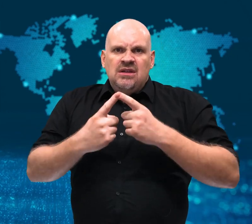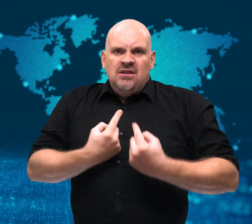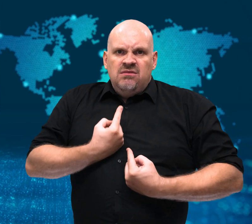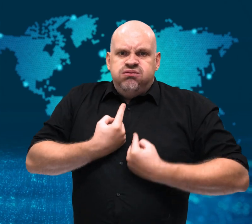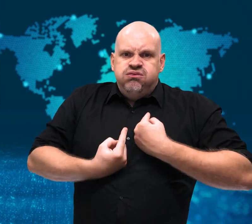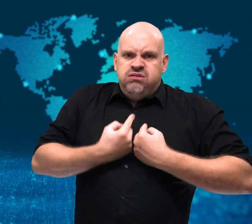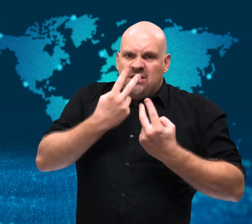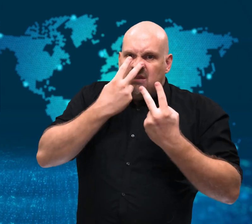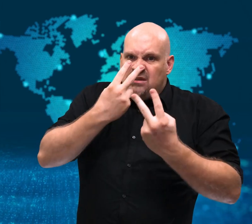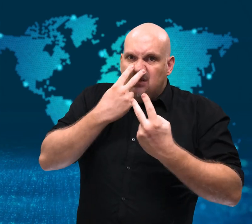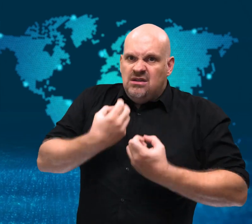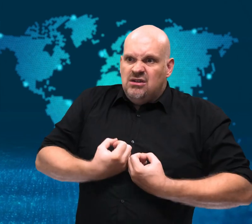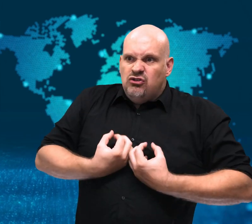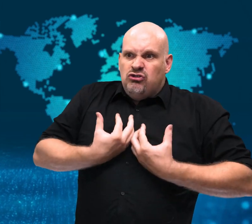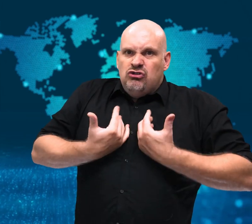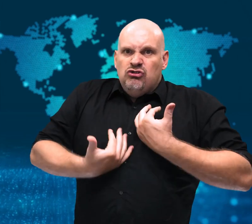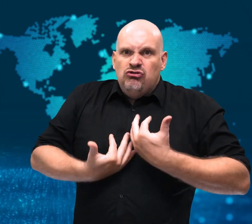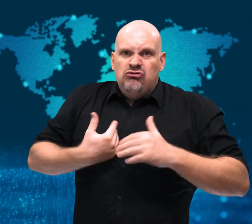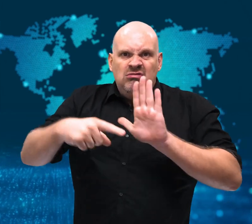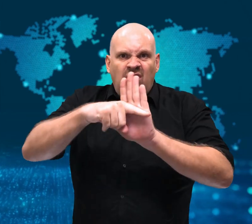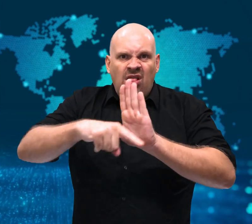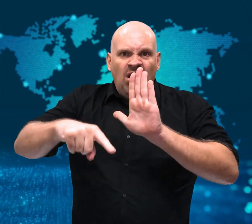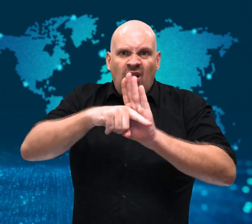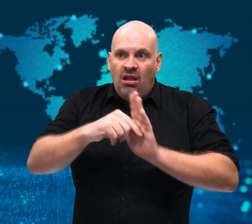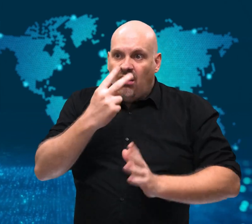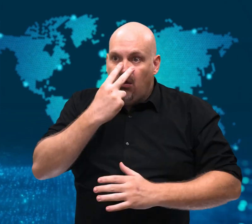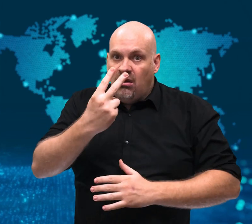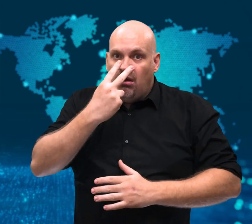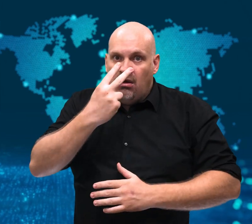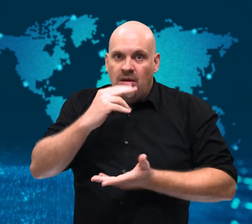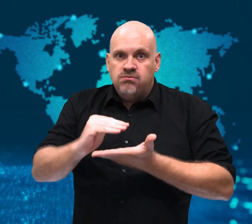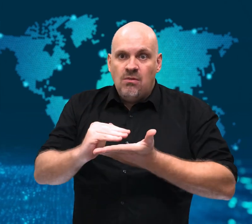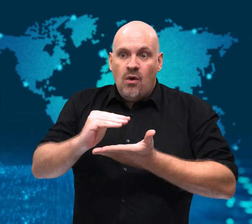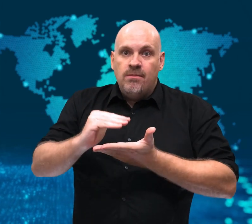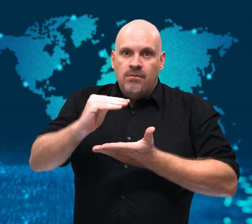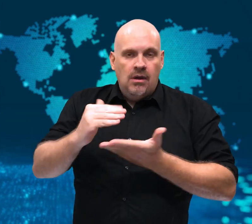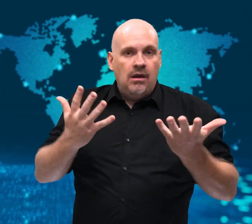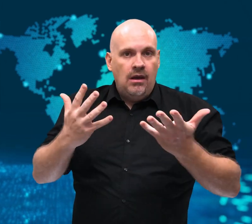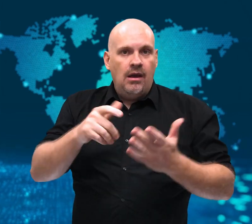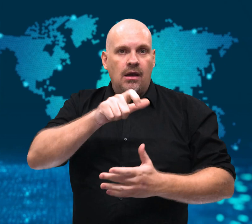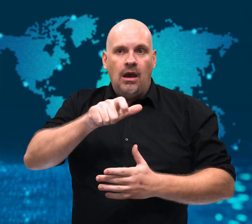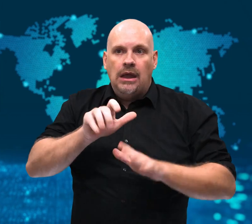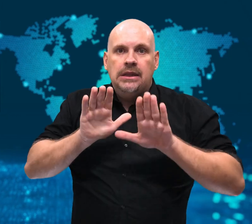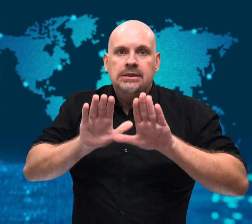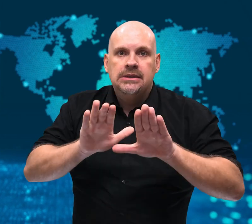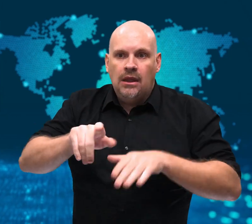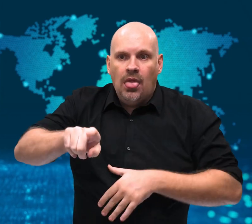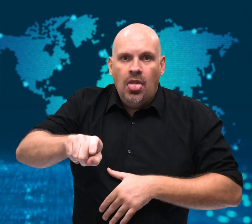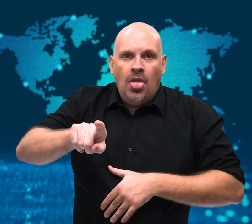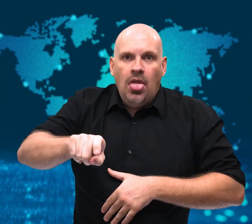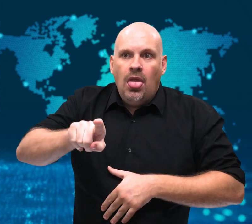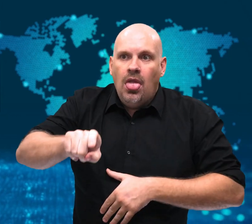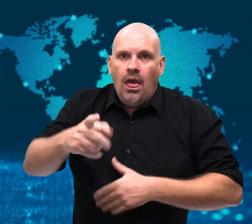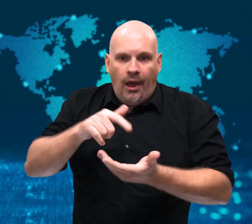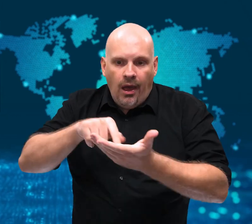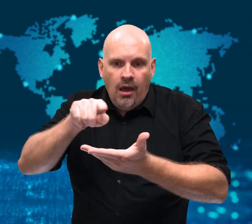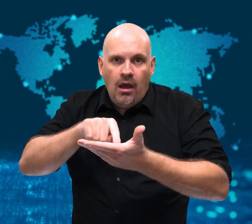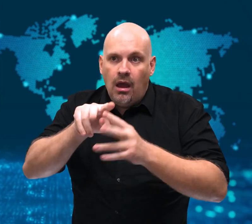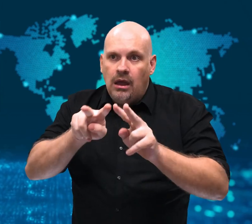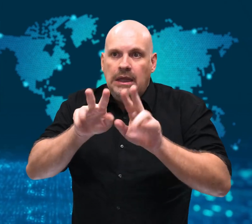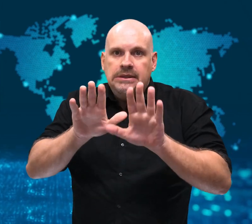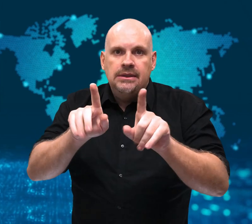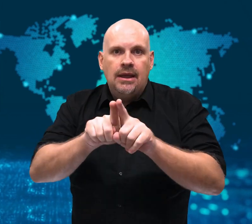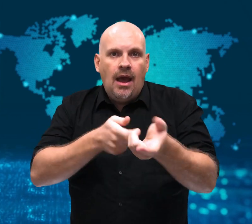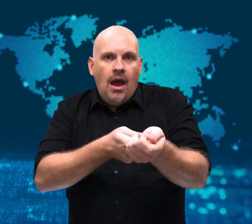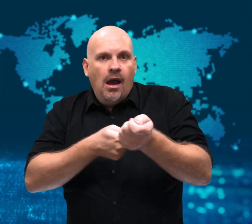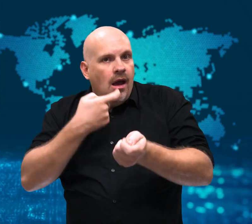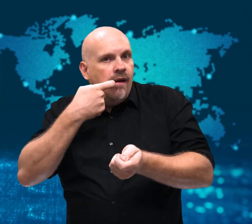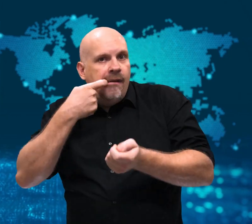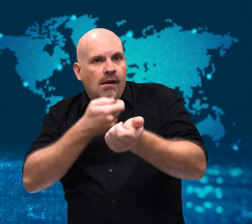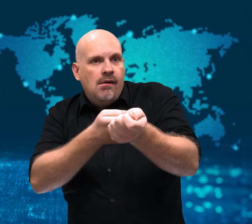She also said the company is aware of its negative influence on